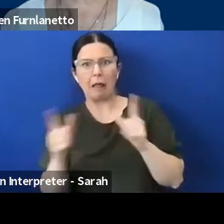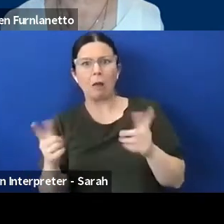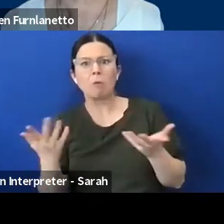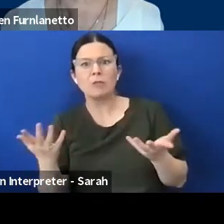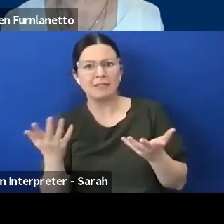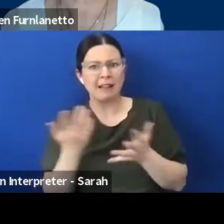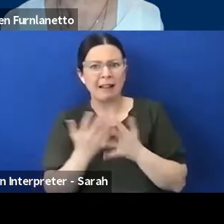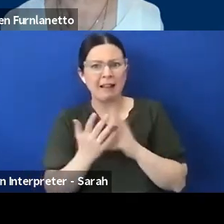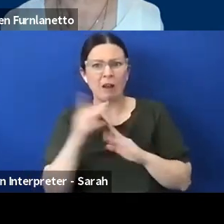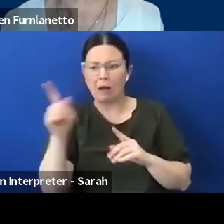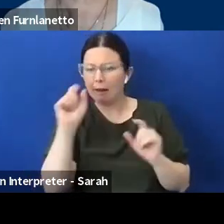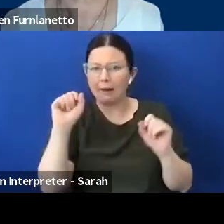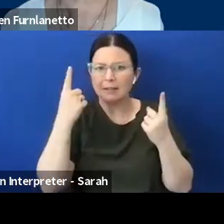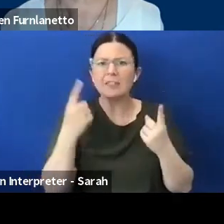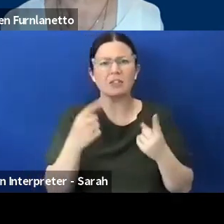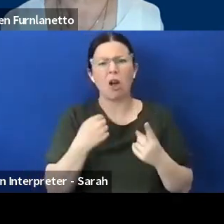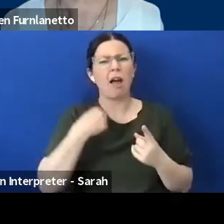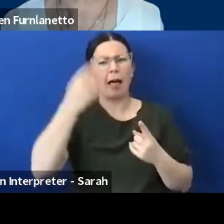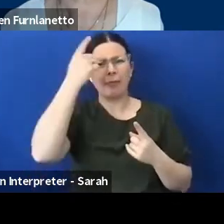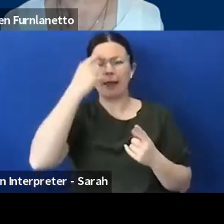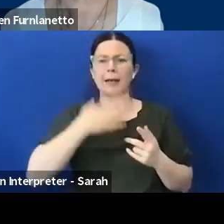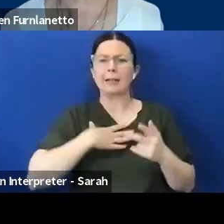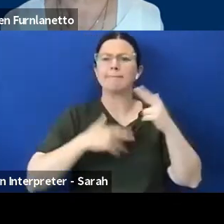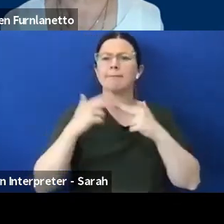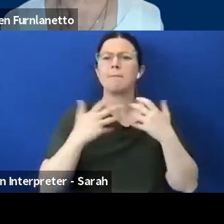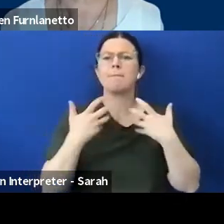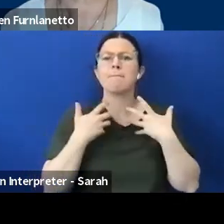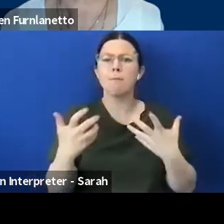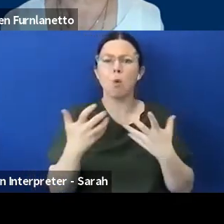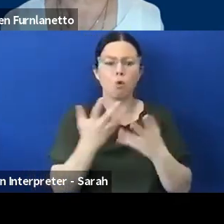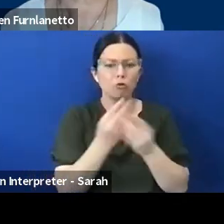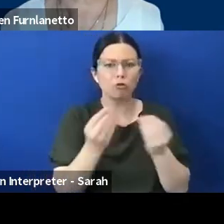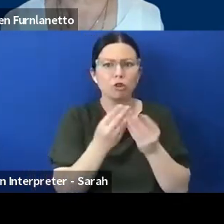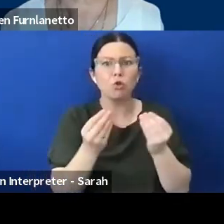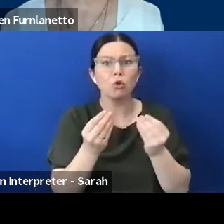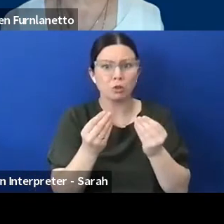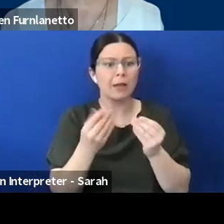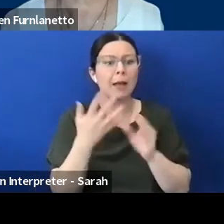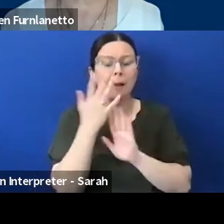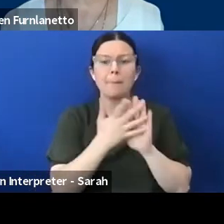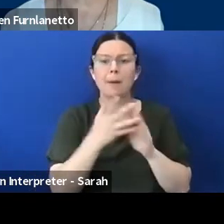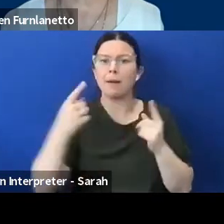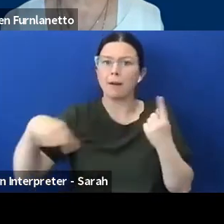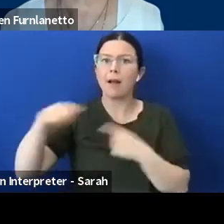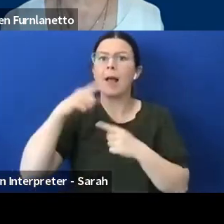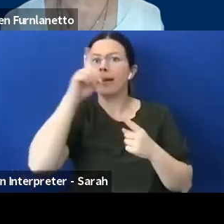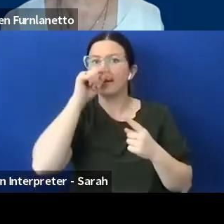know, more resources available so that people can prepare a lot better for emergencies whereas